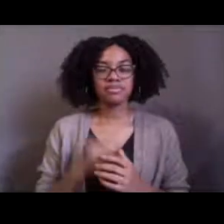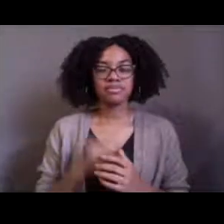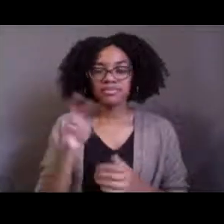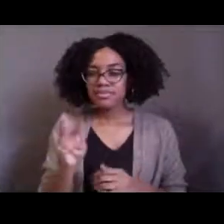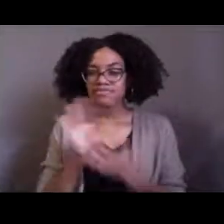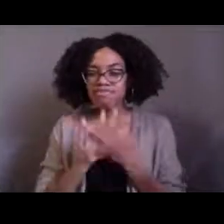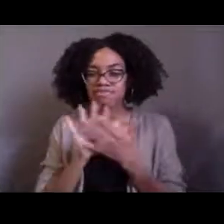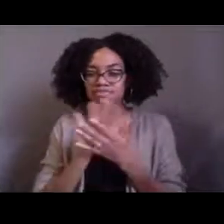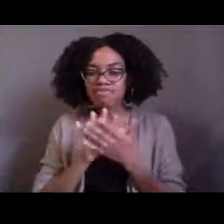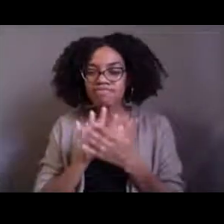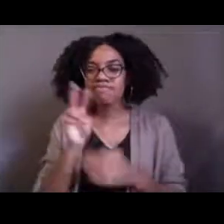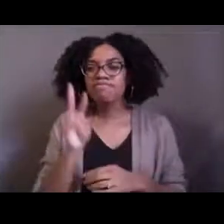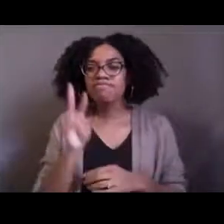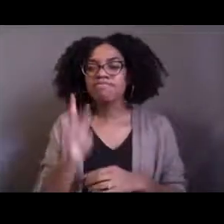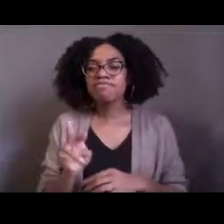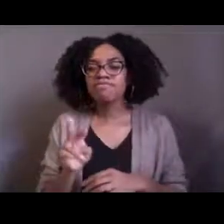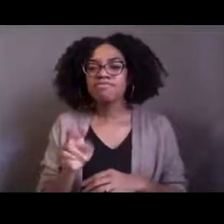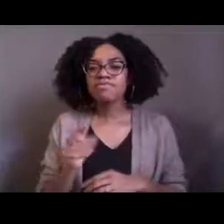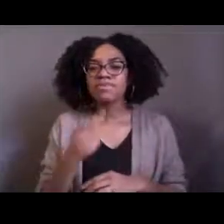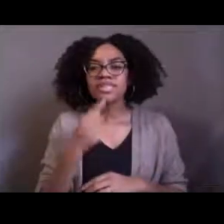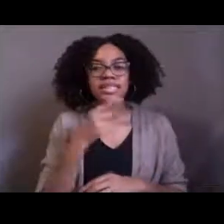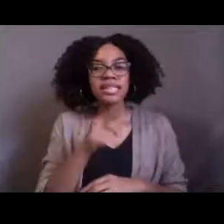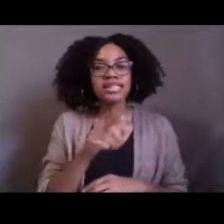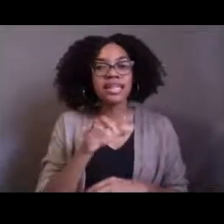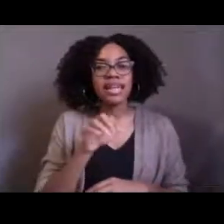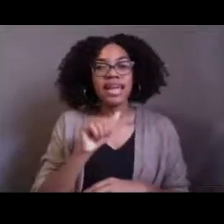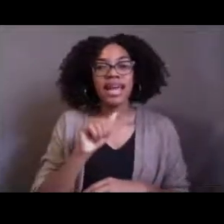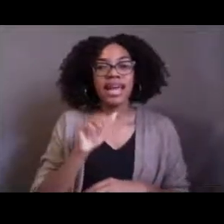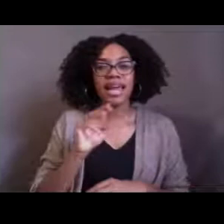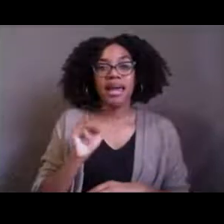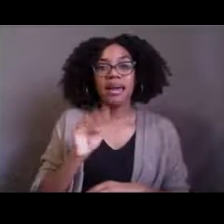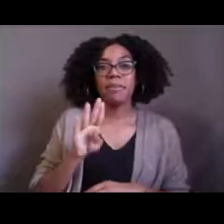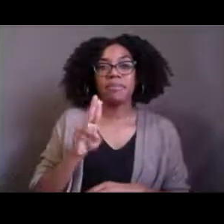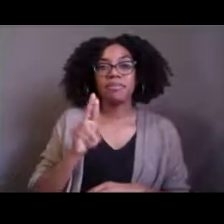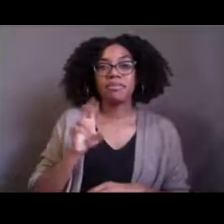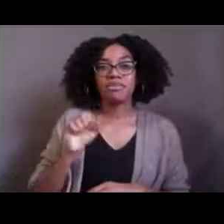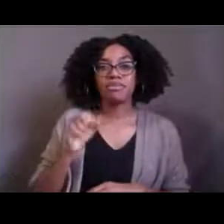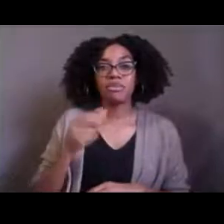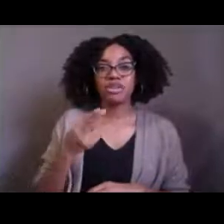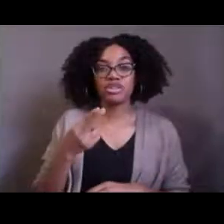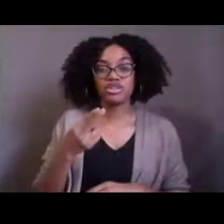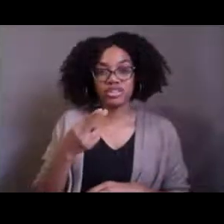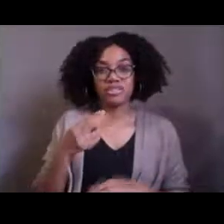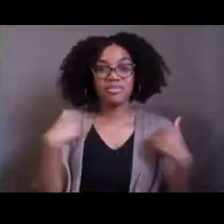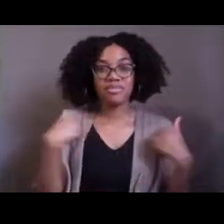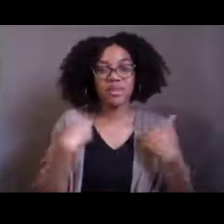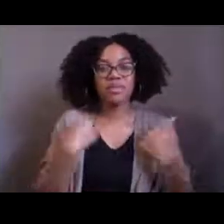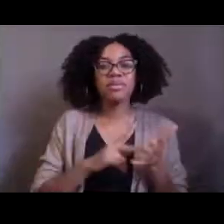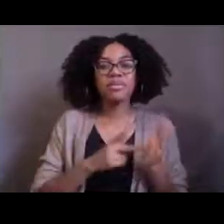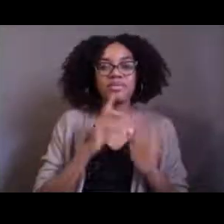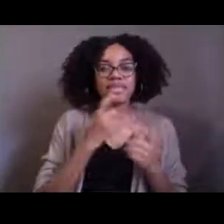Chris thinks it looks like an ambush predator with the big toothed mouth. Tatiana sees big eyes.